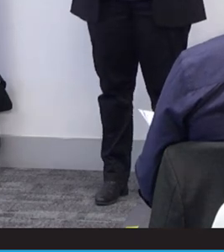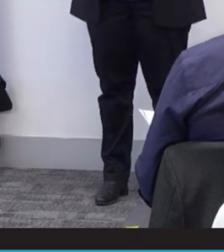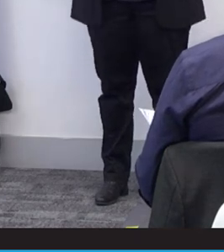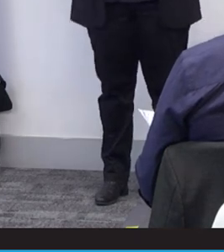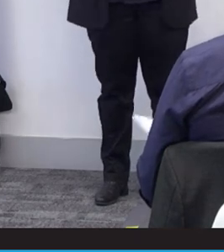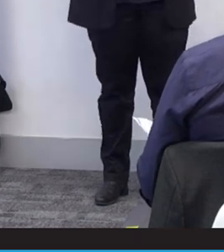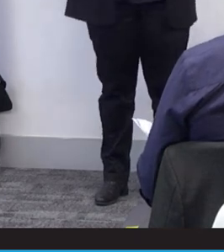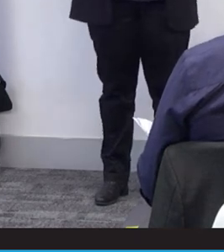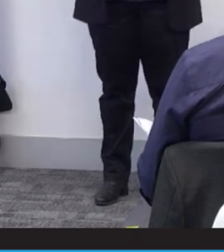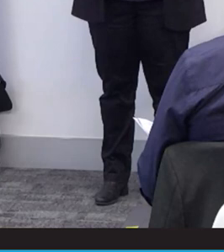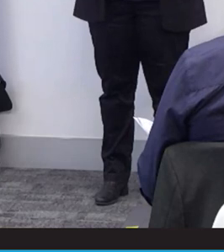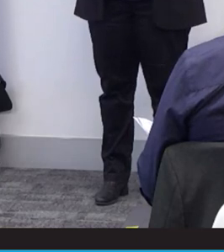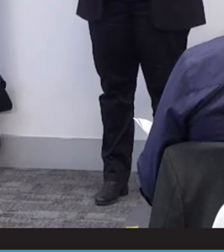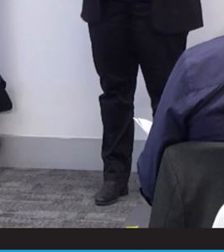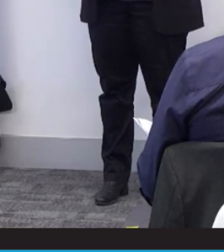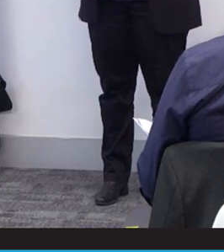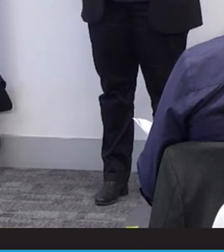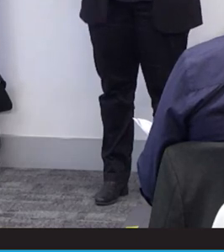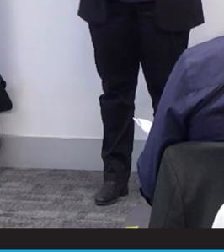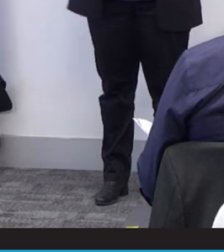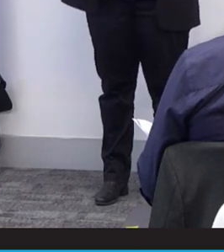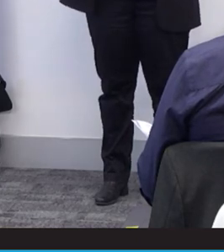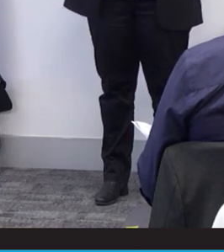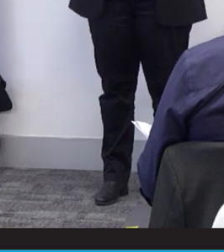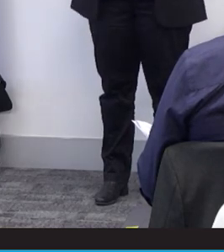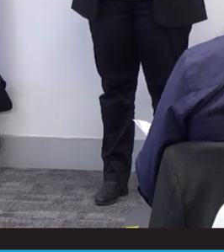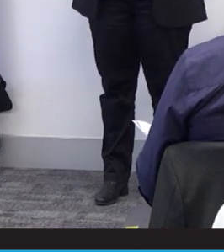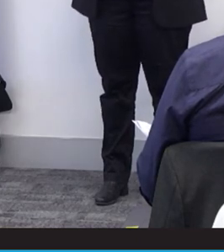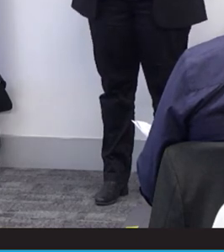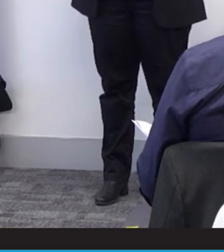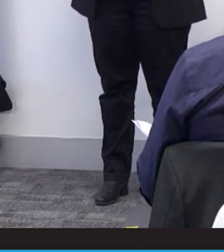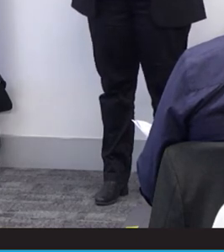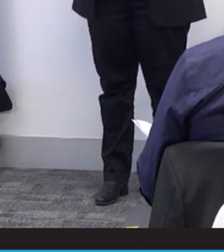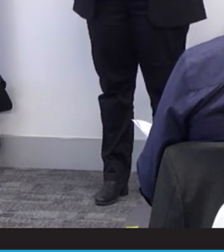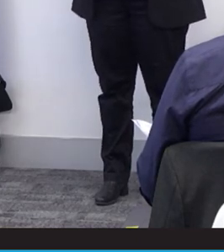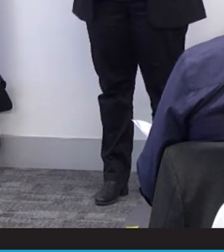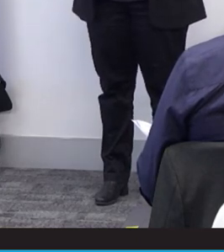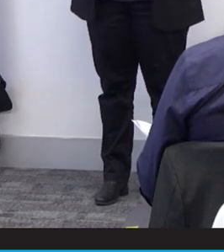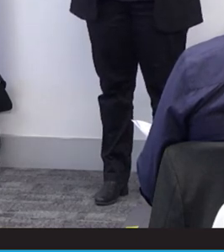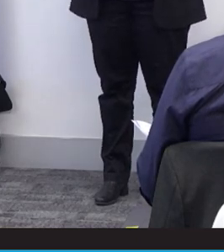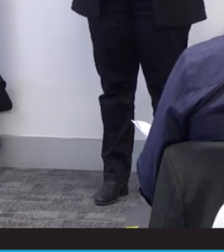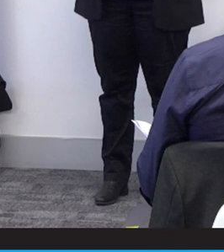Good morning, everyone. My name is Emma Lyneham. I'm the owner and operator of a Townsville based